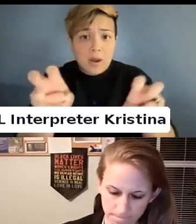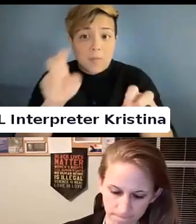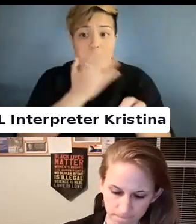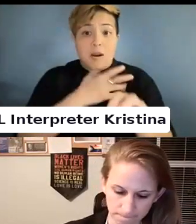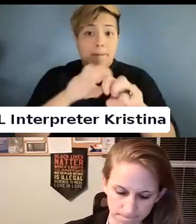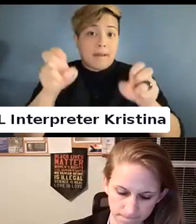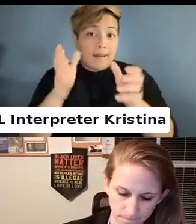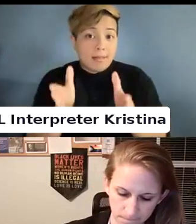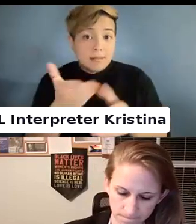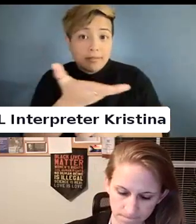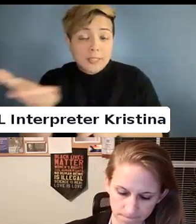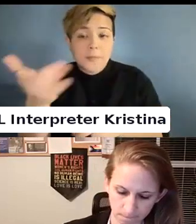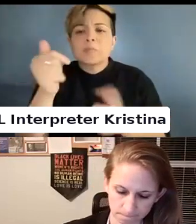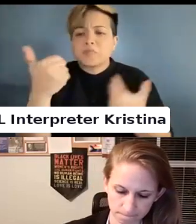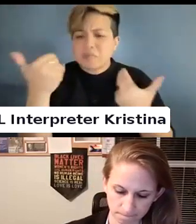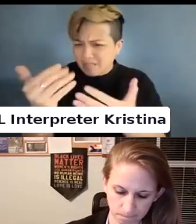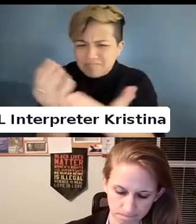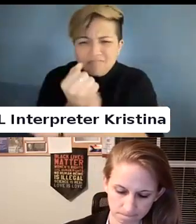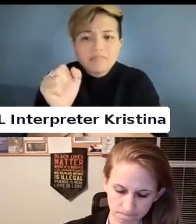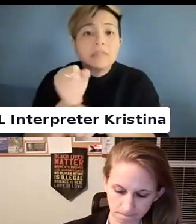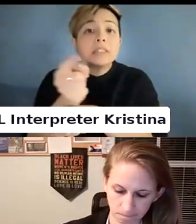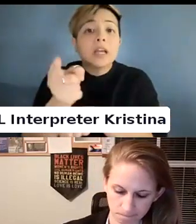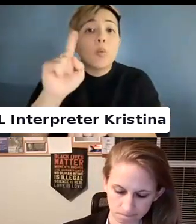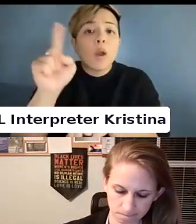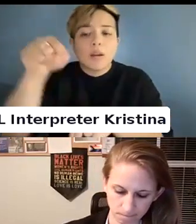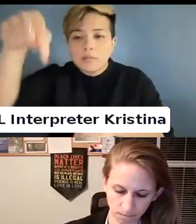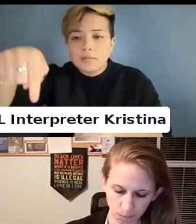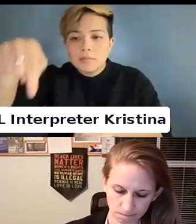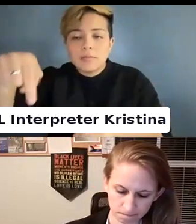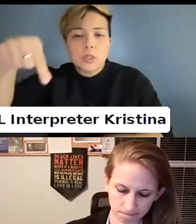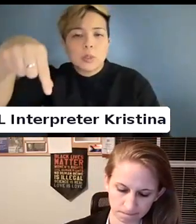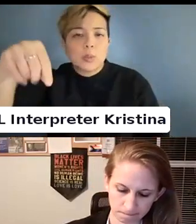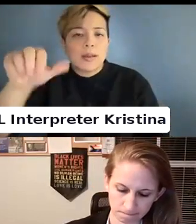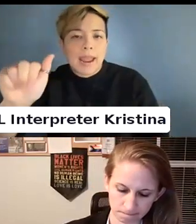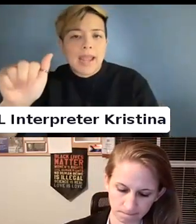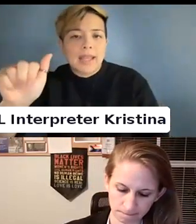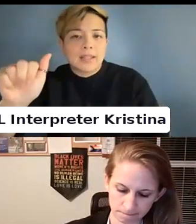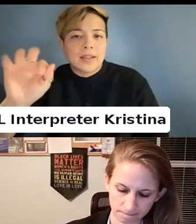You can send those using the Q&A feature in zoom.